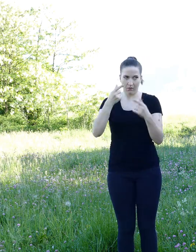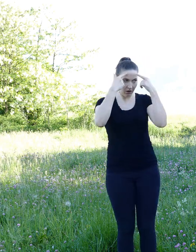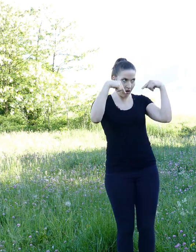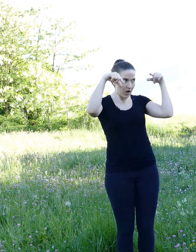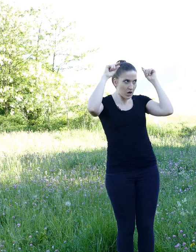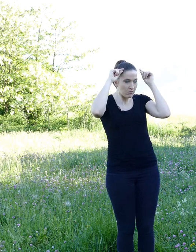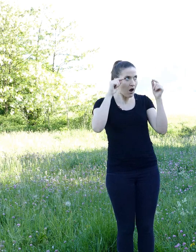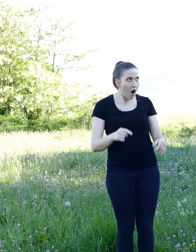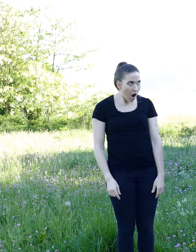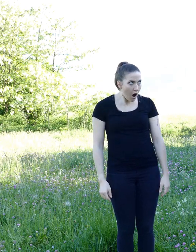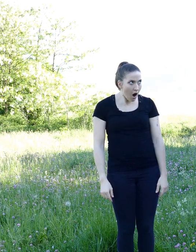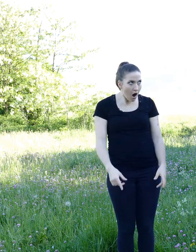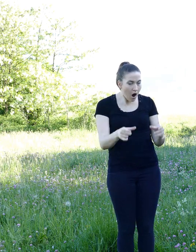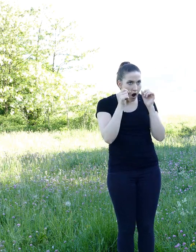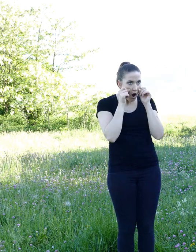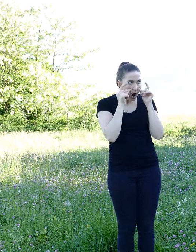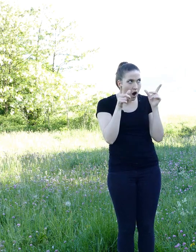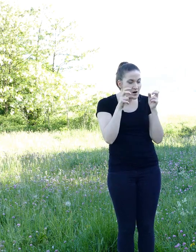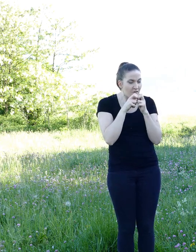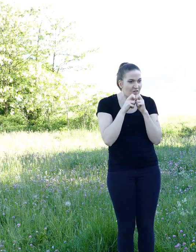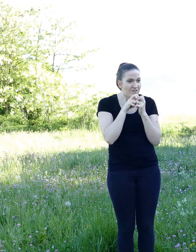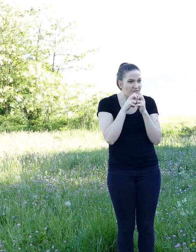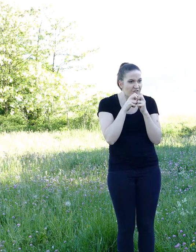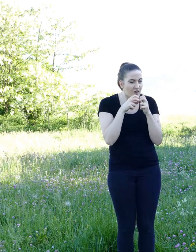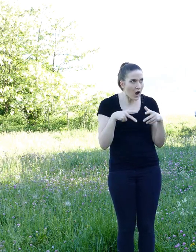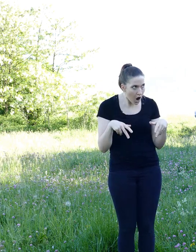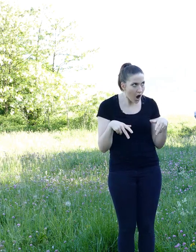to the point in which he let the nuts he had between his legs drop.